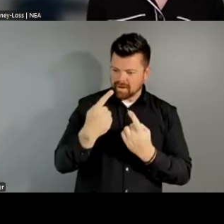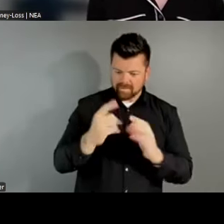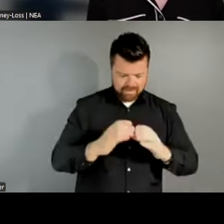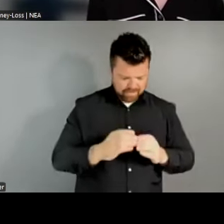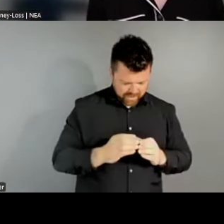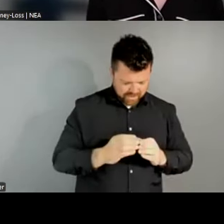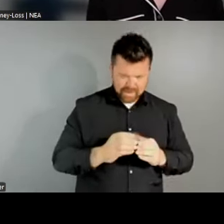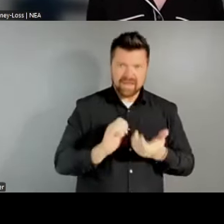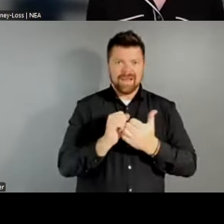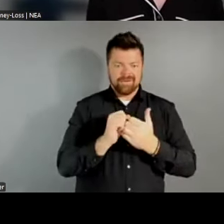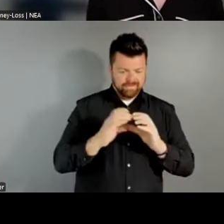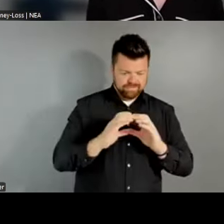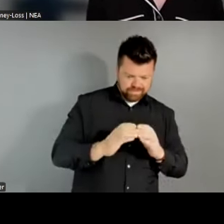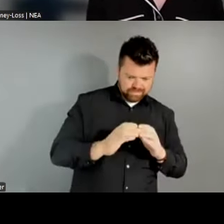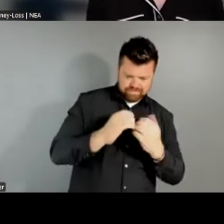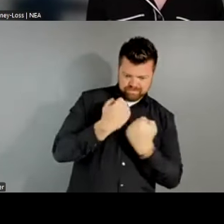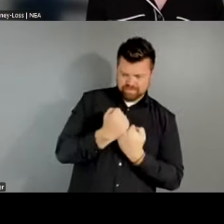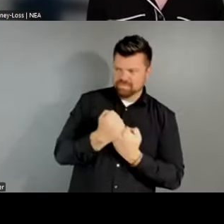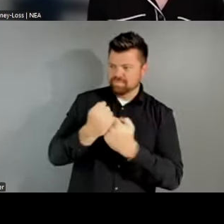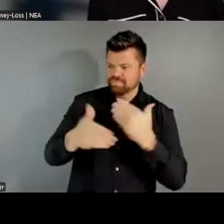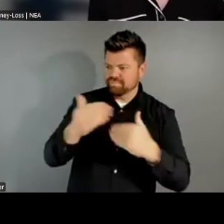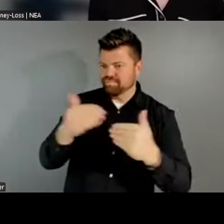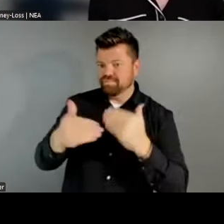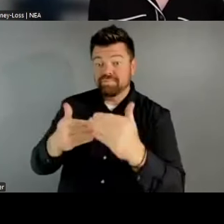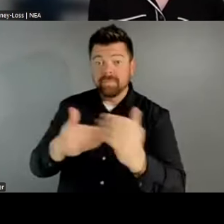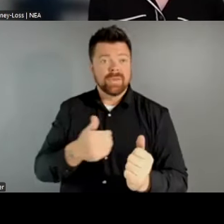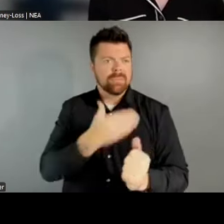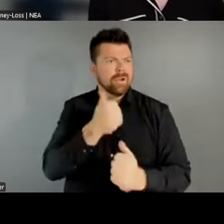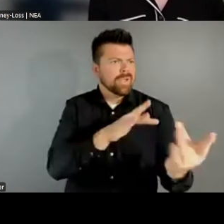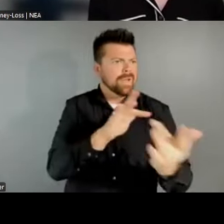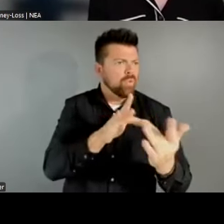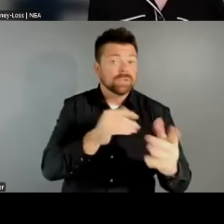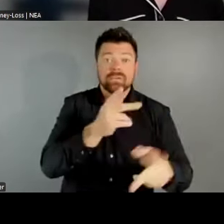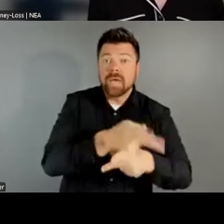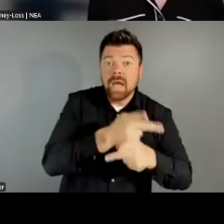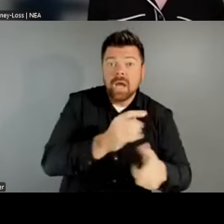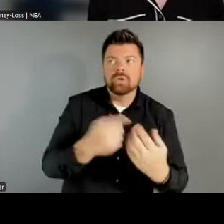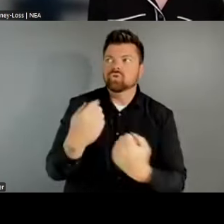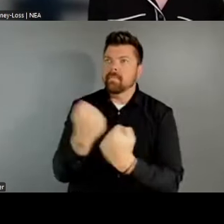and better create those networks of care and support and learning? I think part of that has